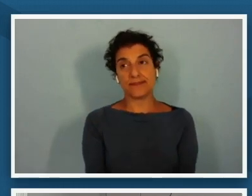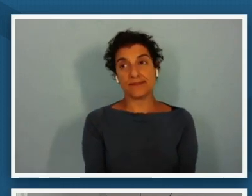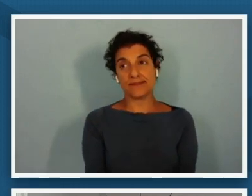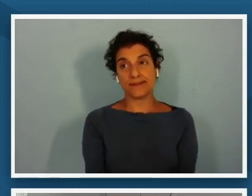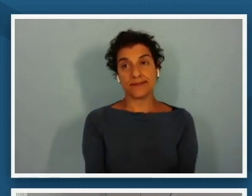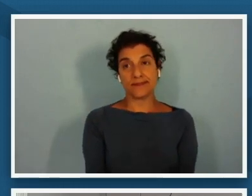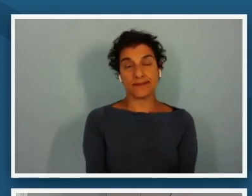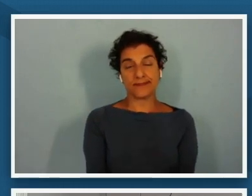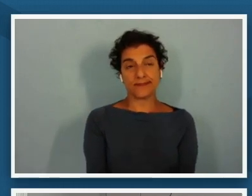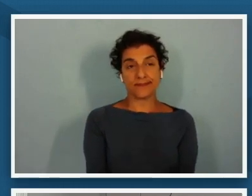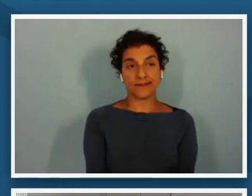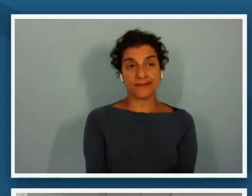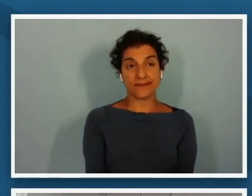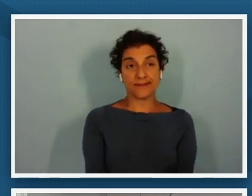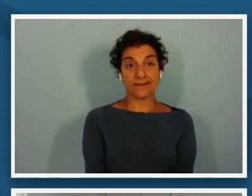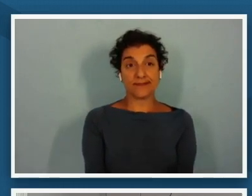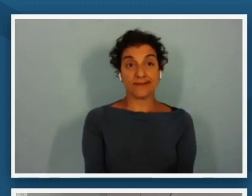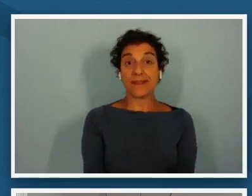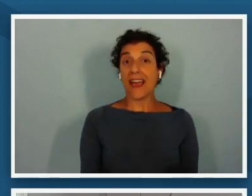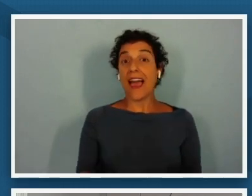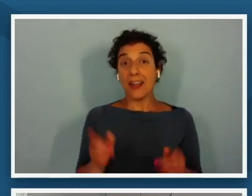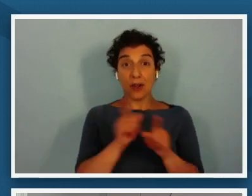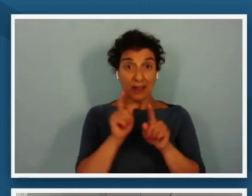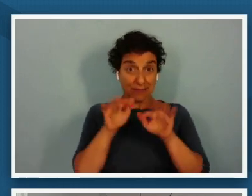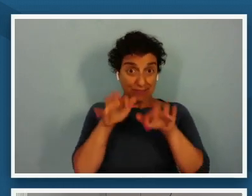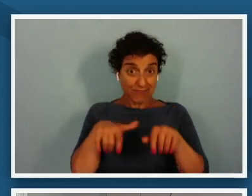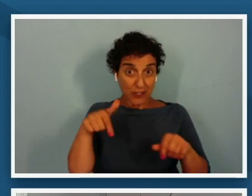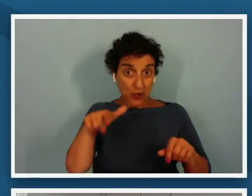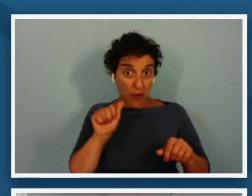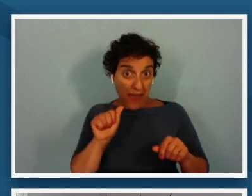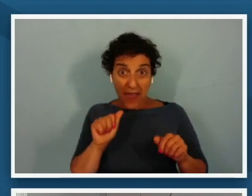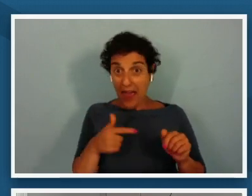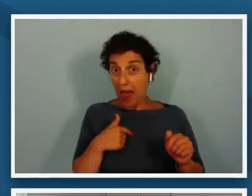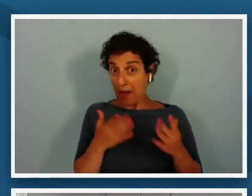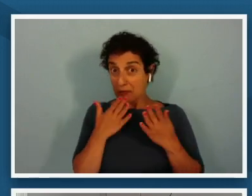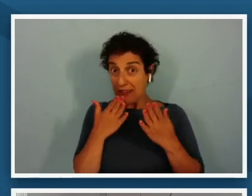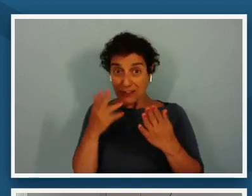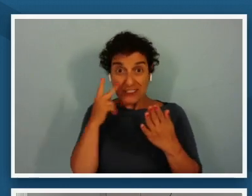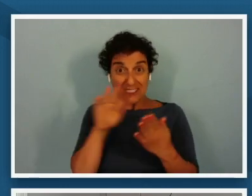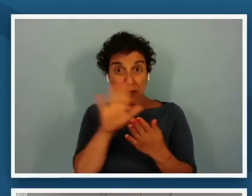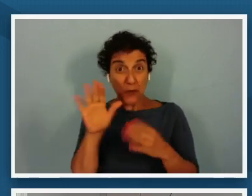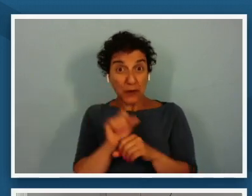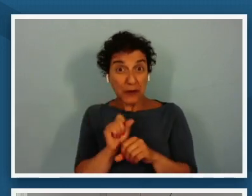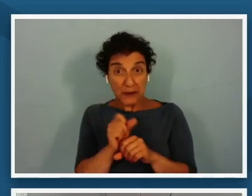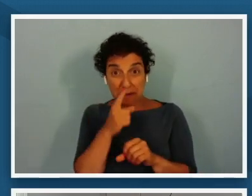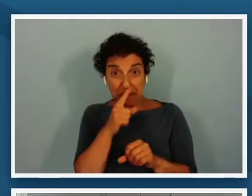and if you'd like to share it in the q a box i'd be grateful to see your work